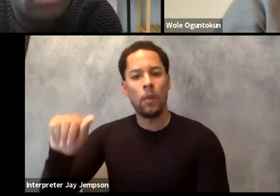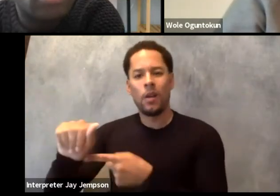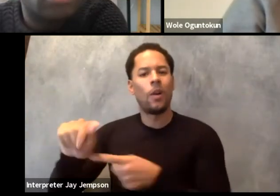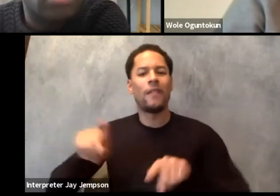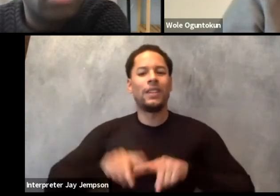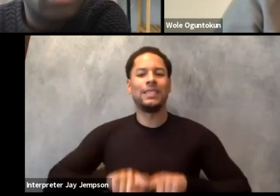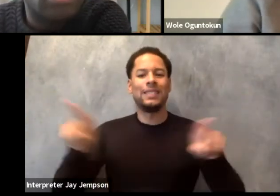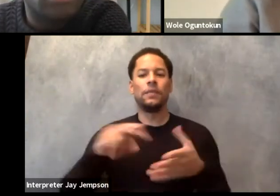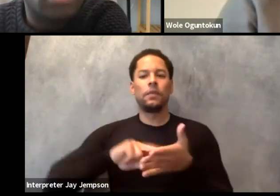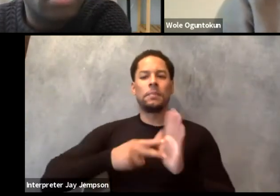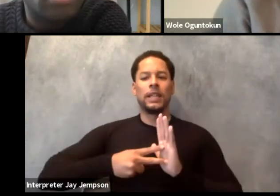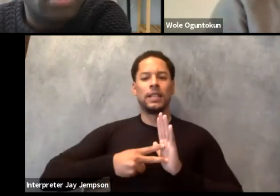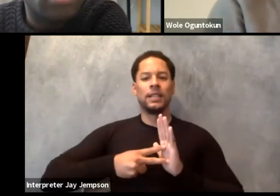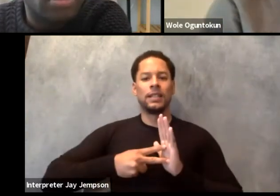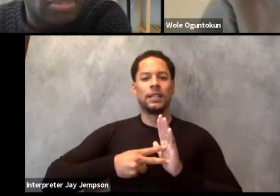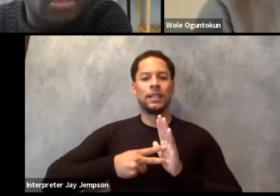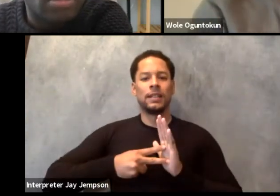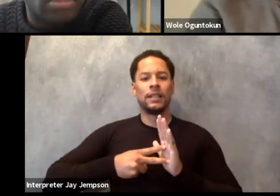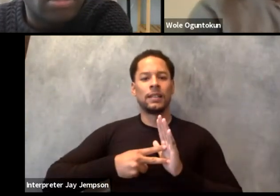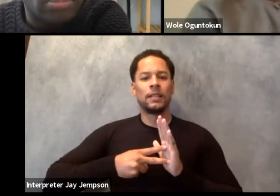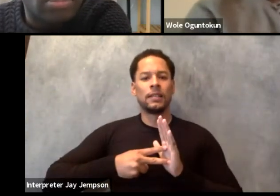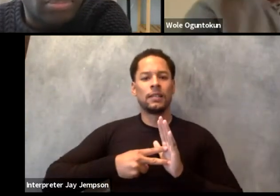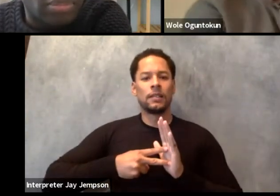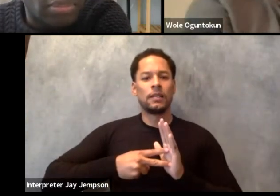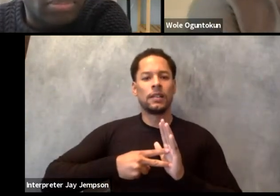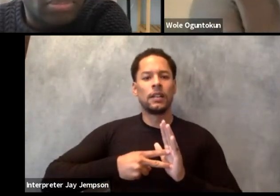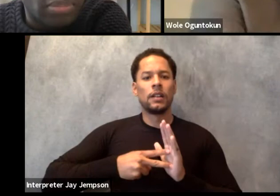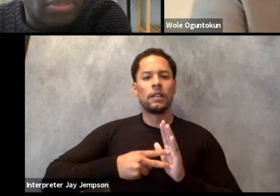or the people that are in prison and out of prison here.